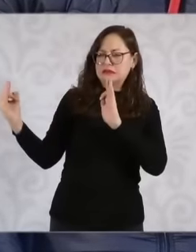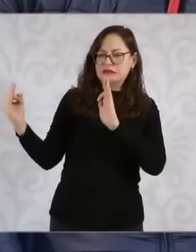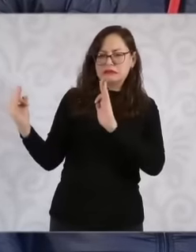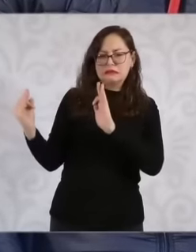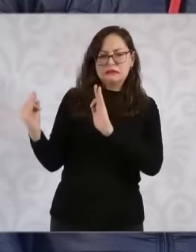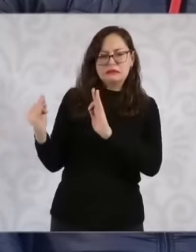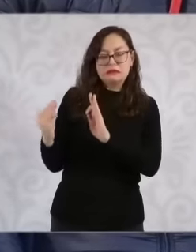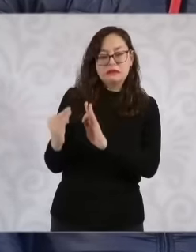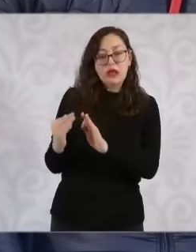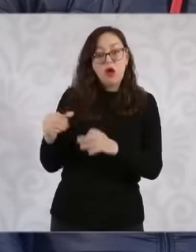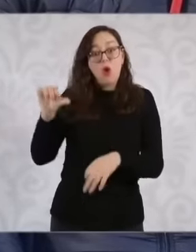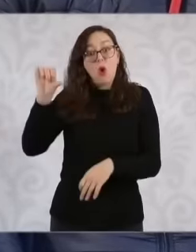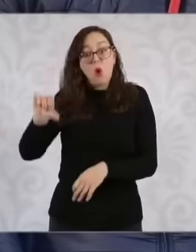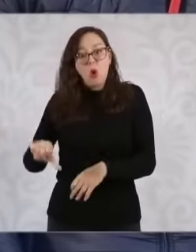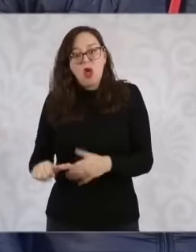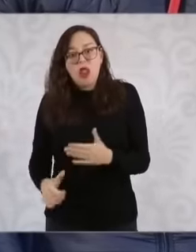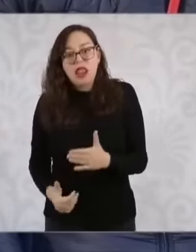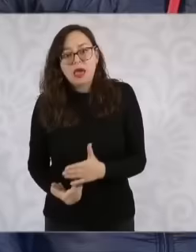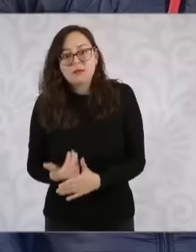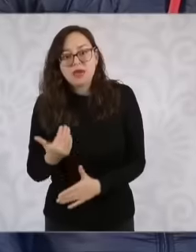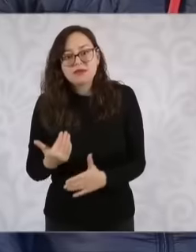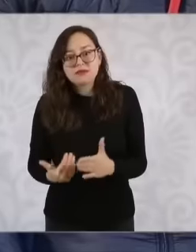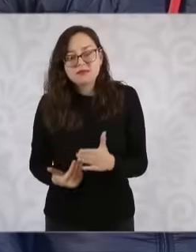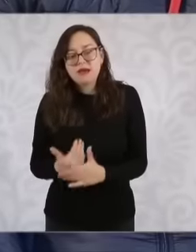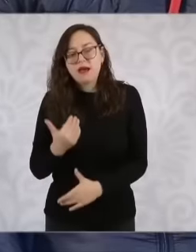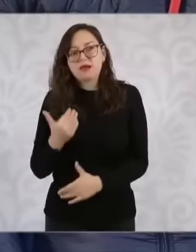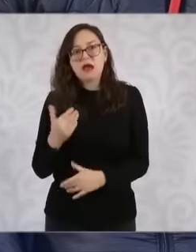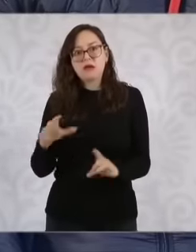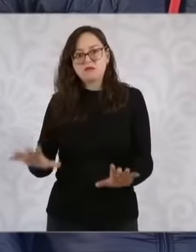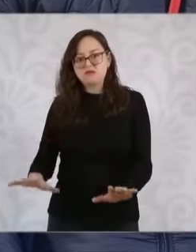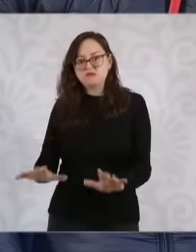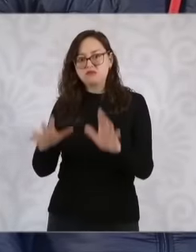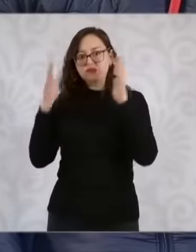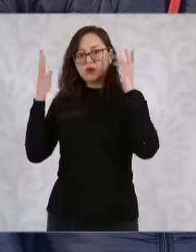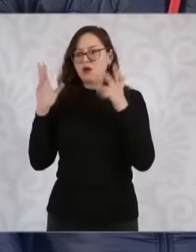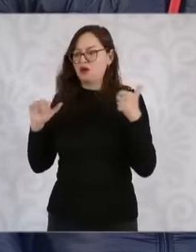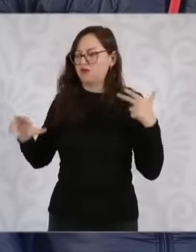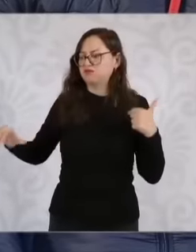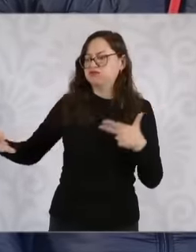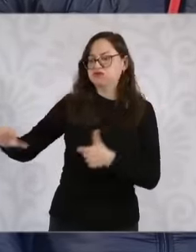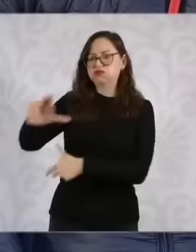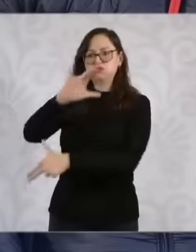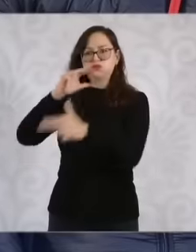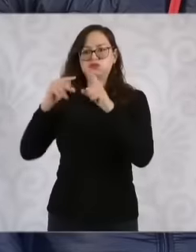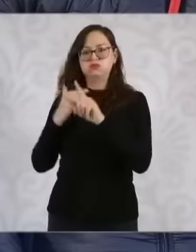meteorological report to category 4, as mentioned, I don't know if you have more information